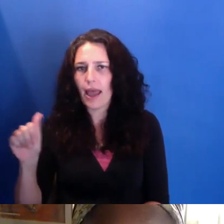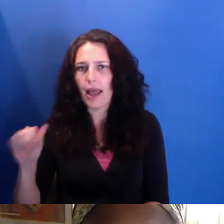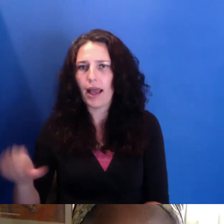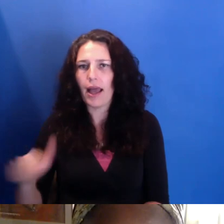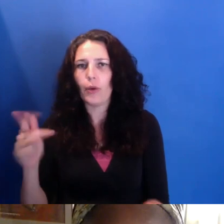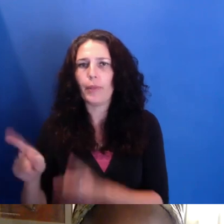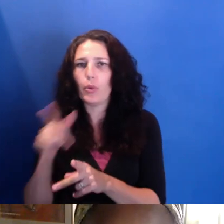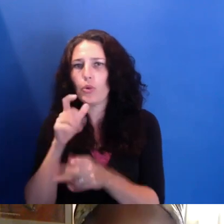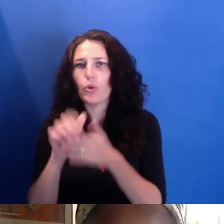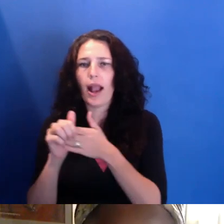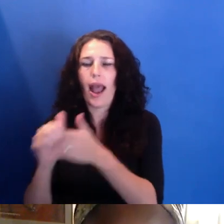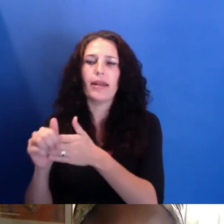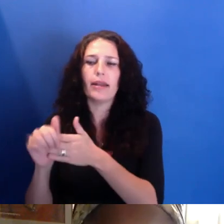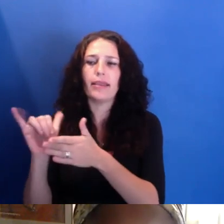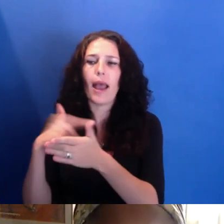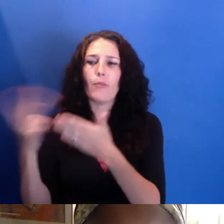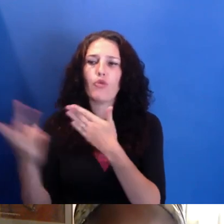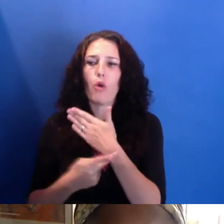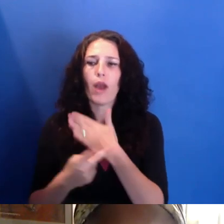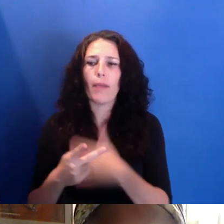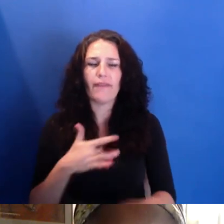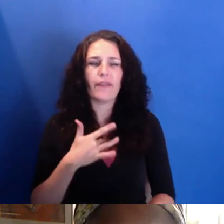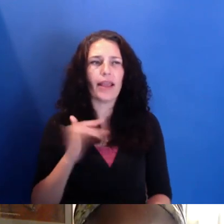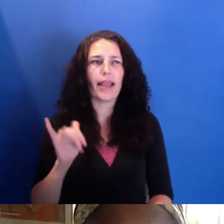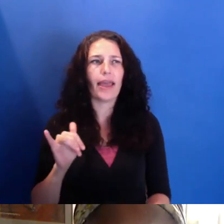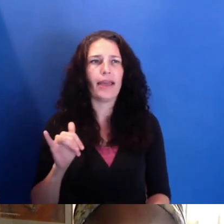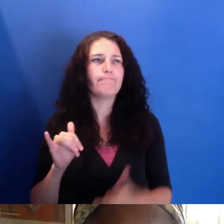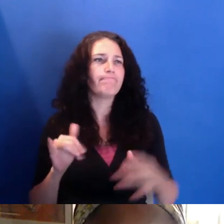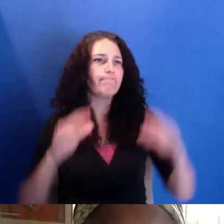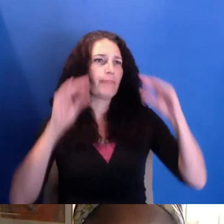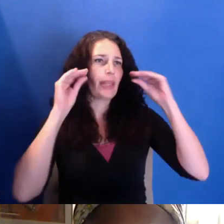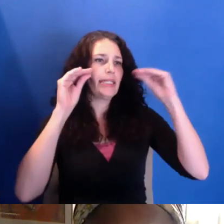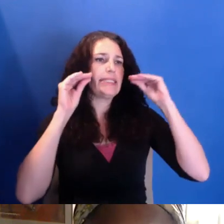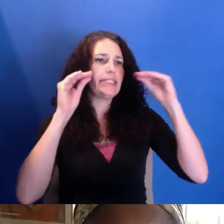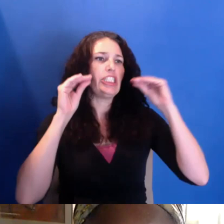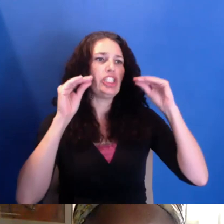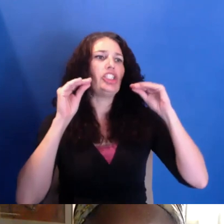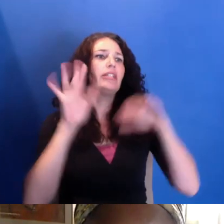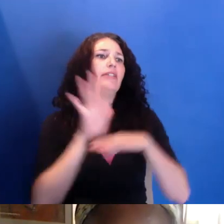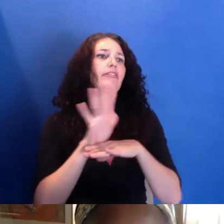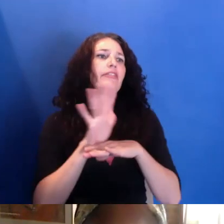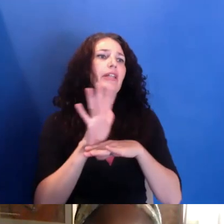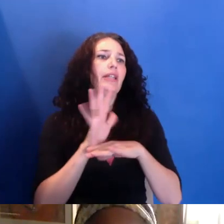And to me, teaching film in the abstract,